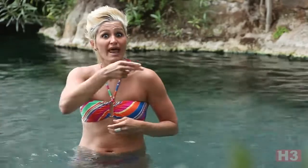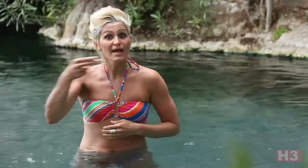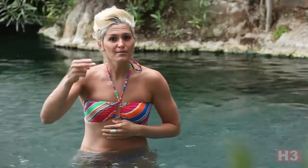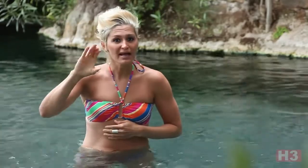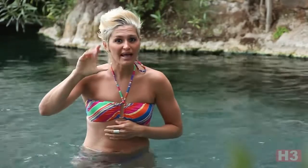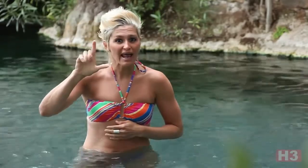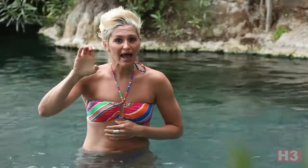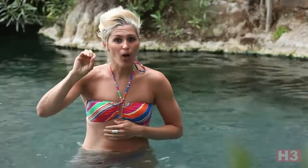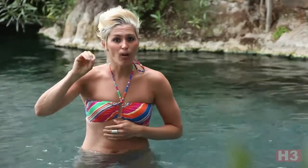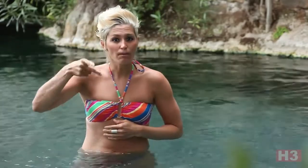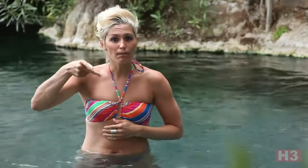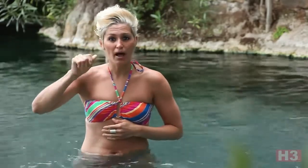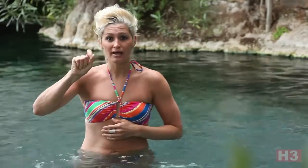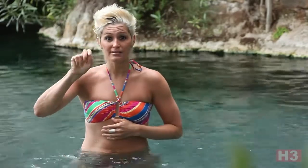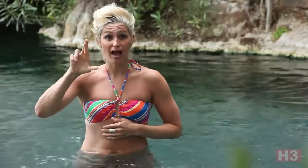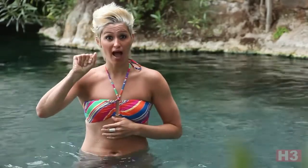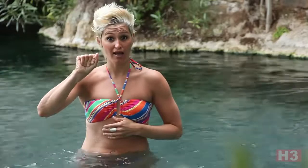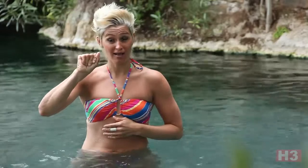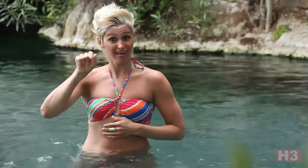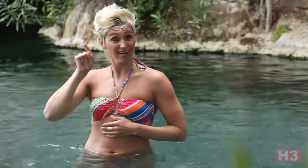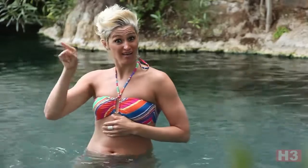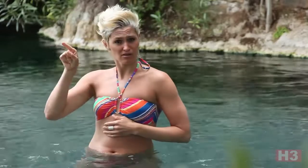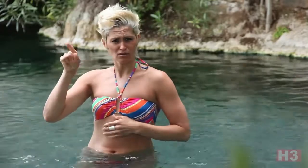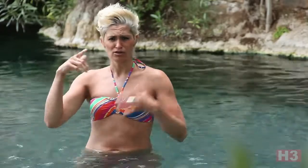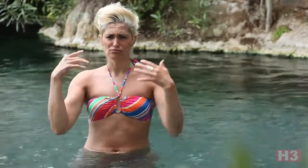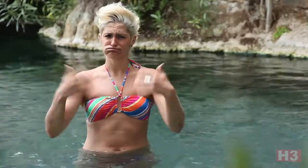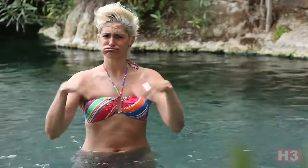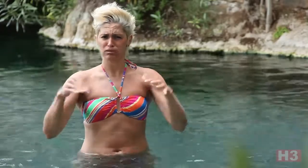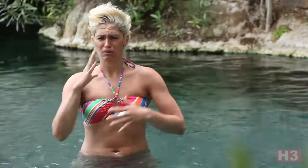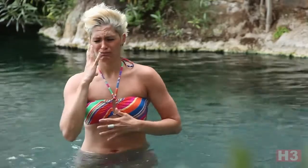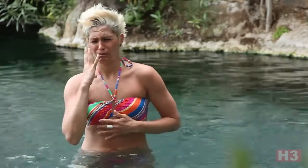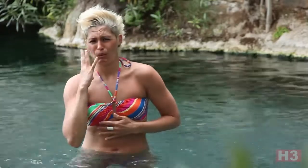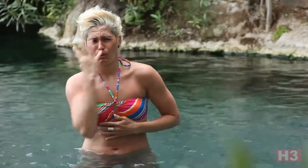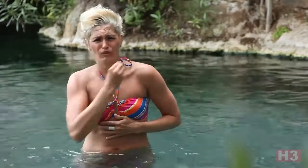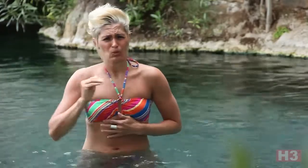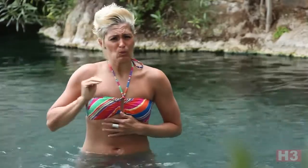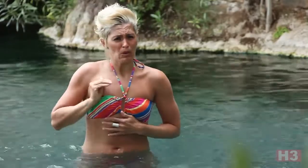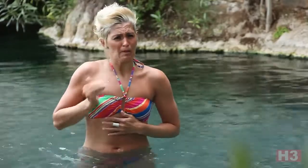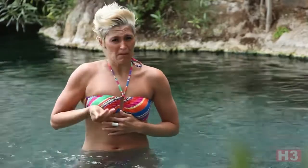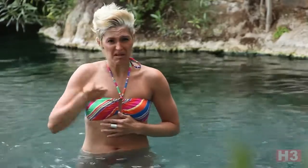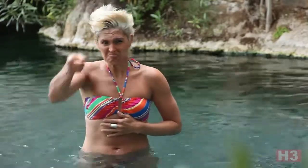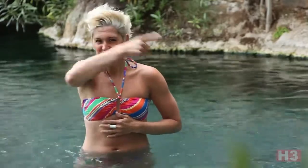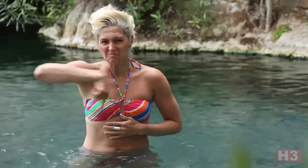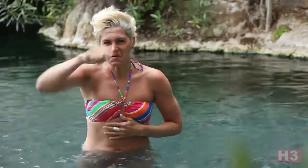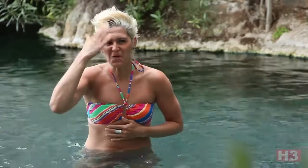Her name was Cleopatra. She was a beautiful woman.